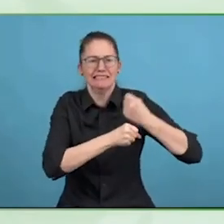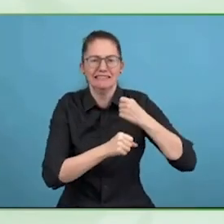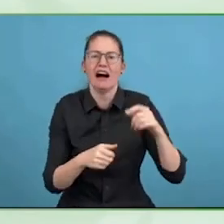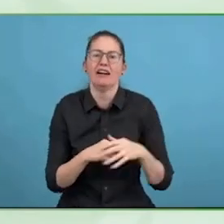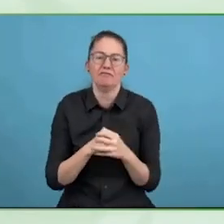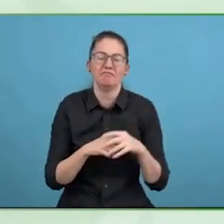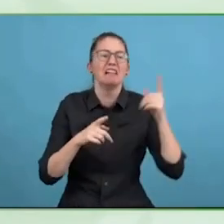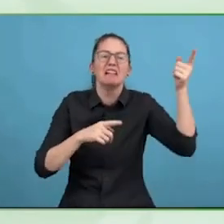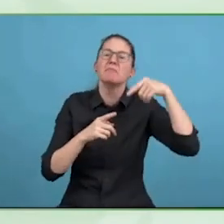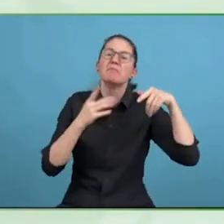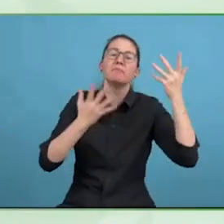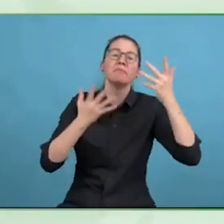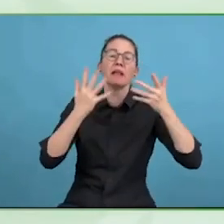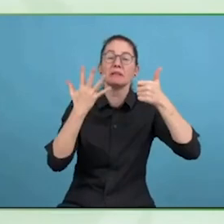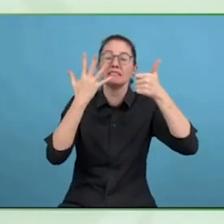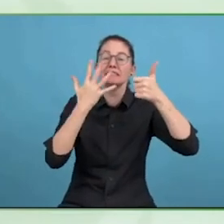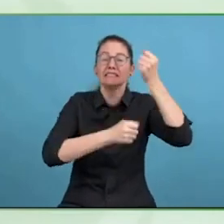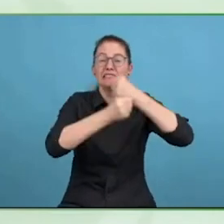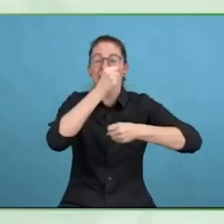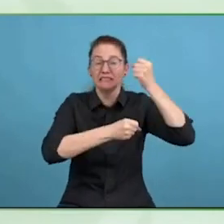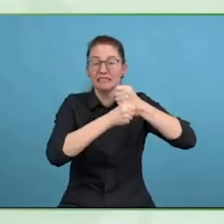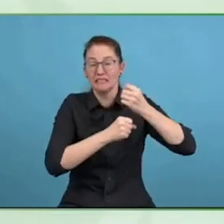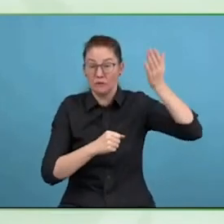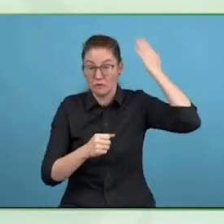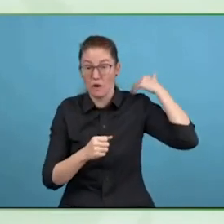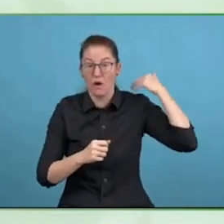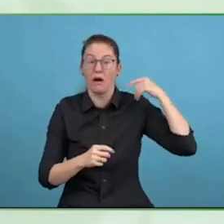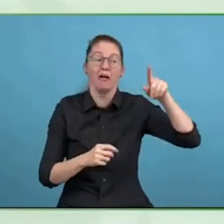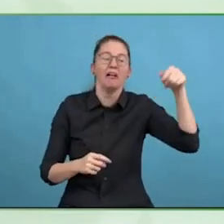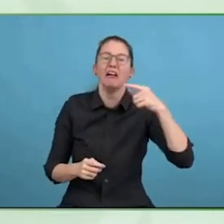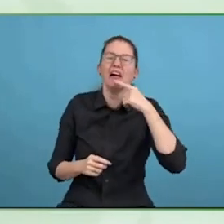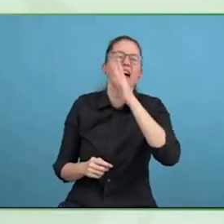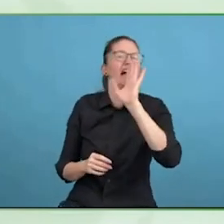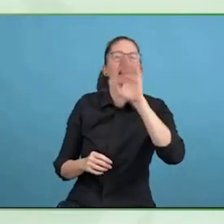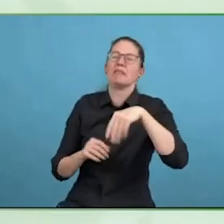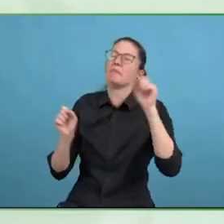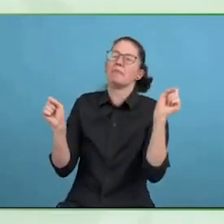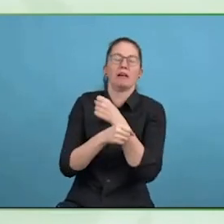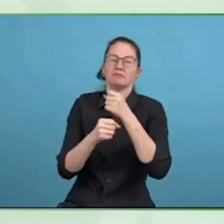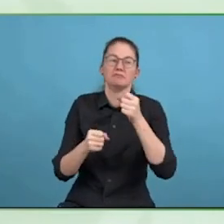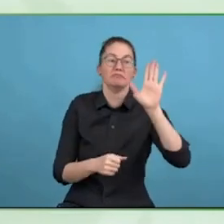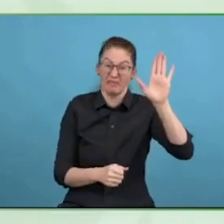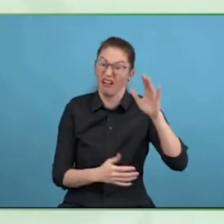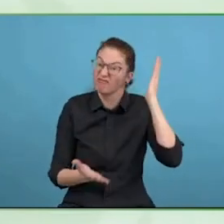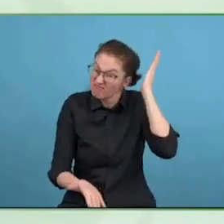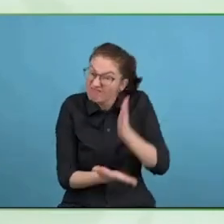management, who you have to spend your time prodding, you are not going to get anywhere.